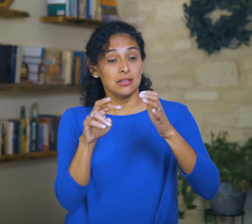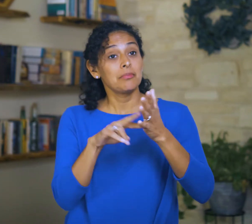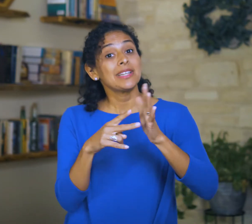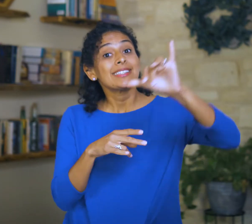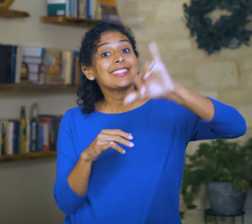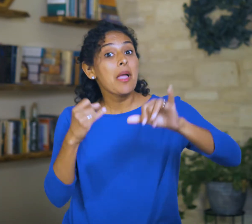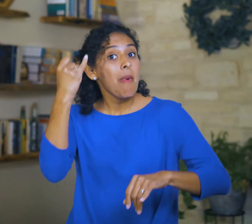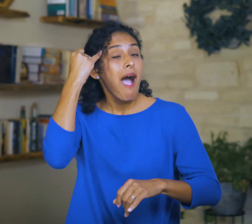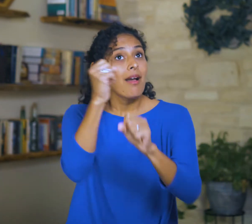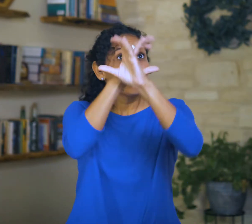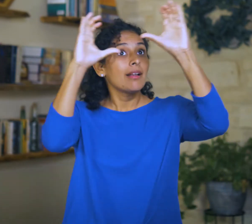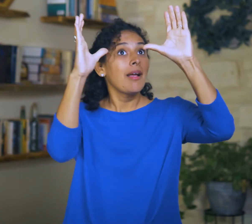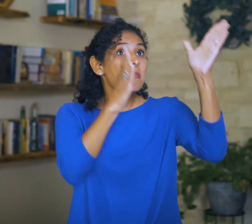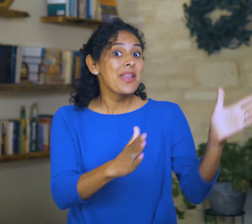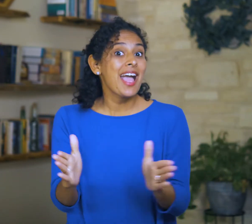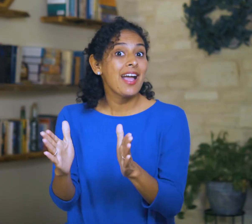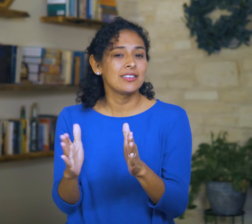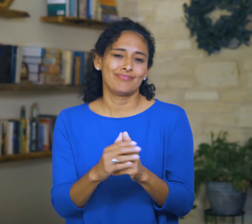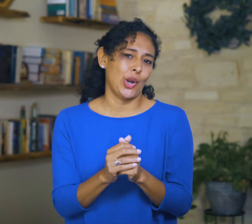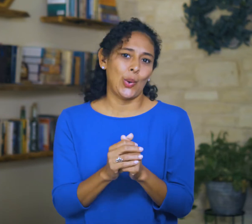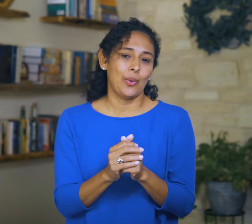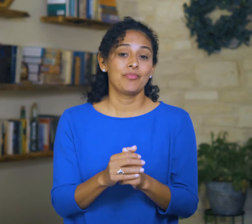doesn’t mean they have the same ideas about how that should be accomplished.